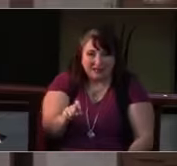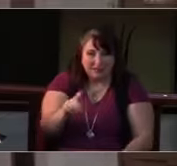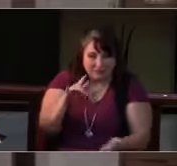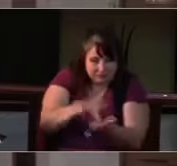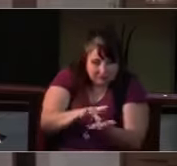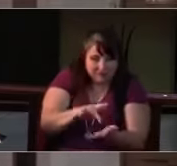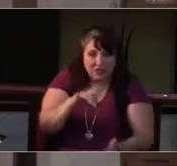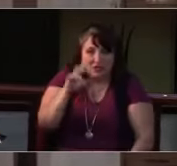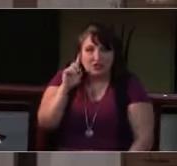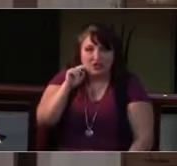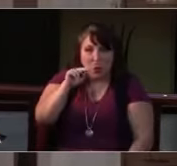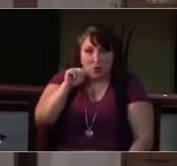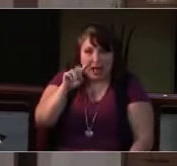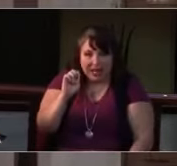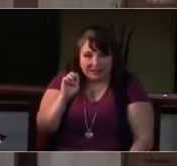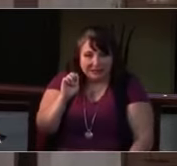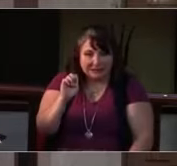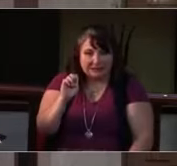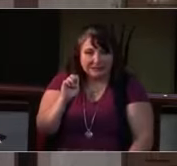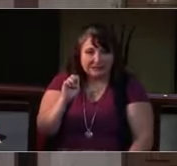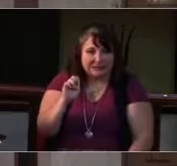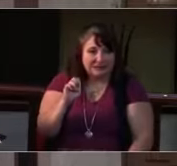You can pop open your trunk, we can drop it in,